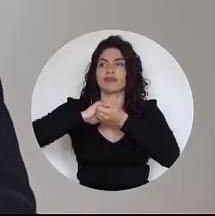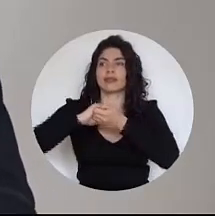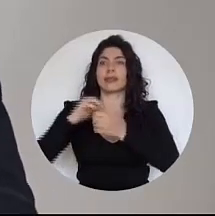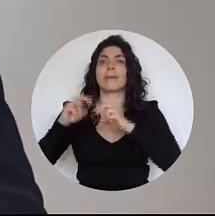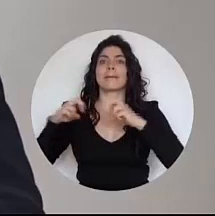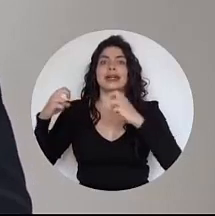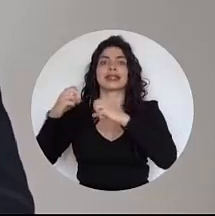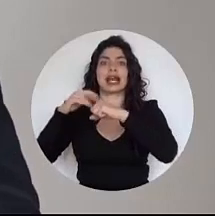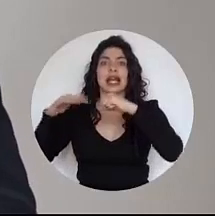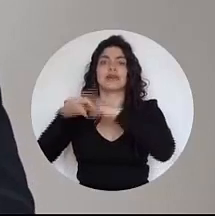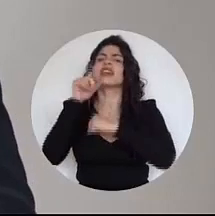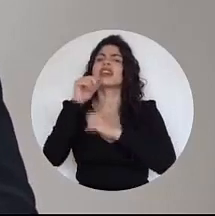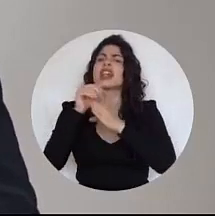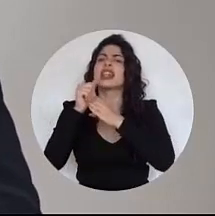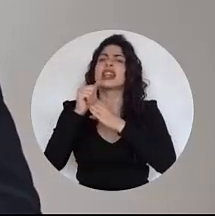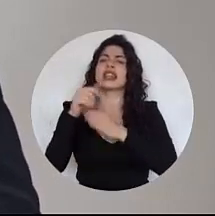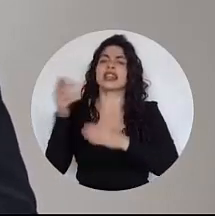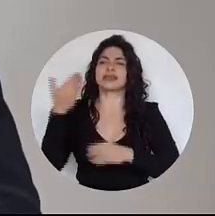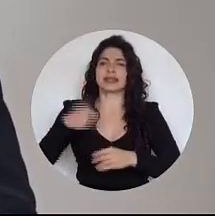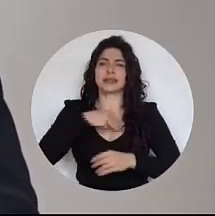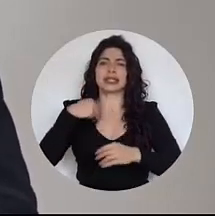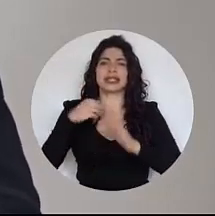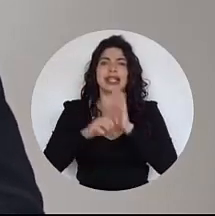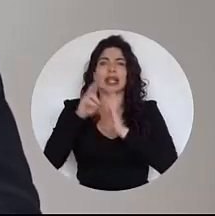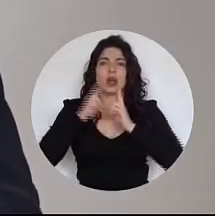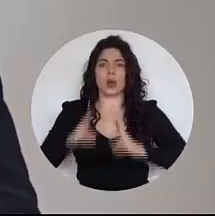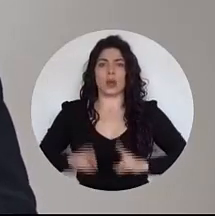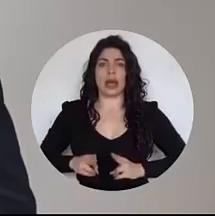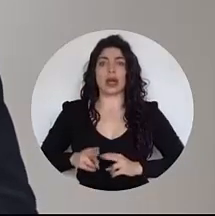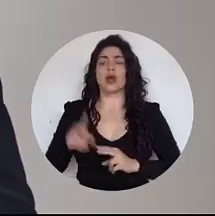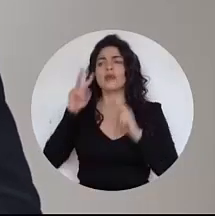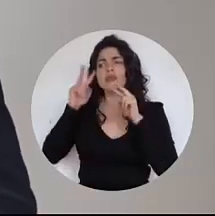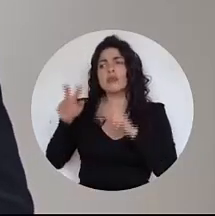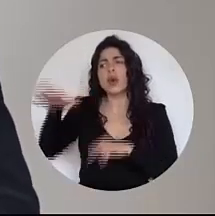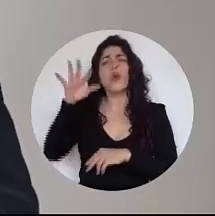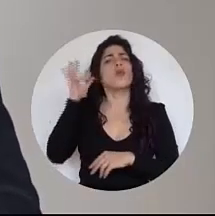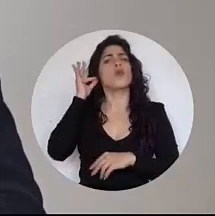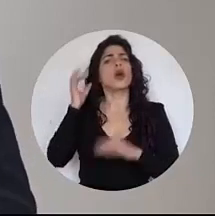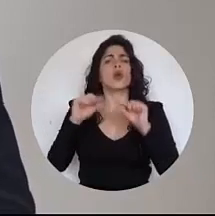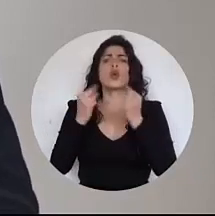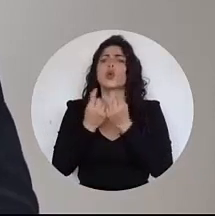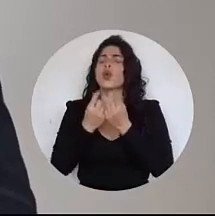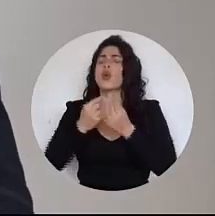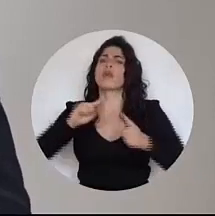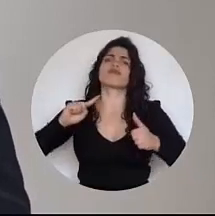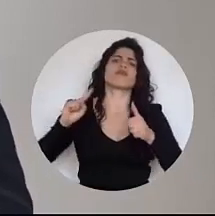led by the Minister of Human Development. Women are a priority group that